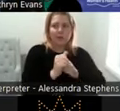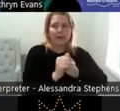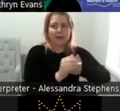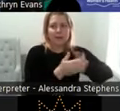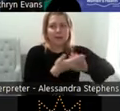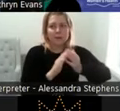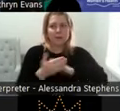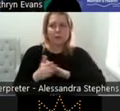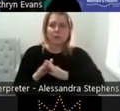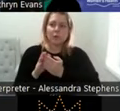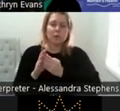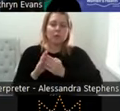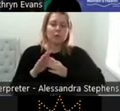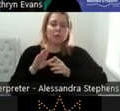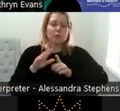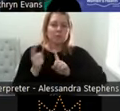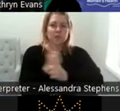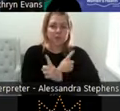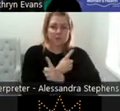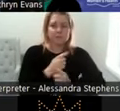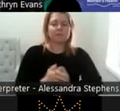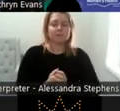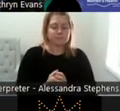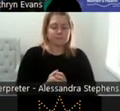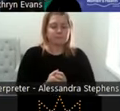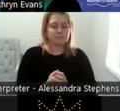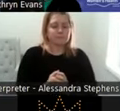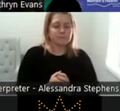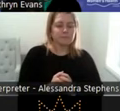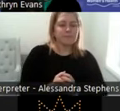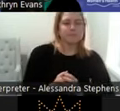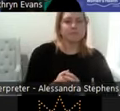Centering women's voices in health is crucial for creating a more inclusive and